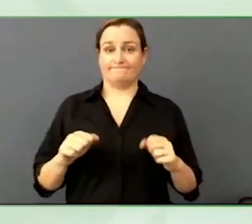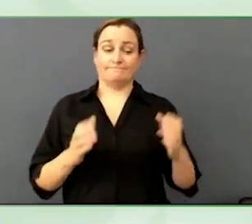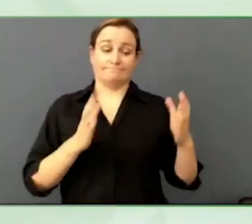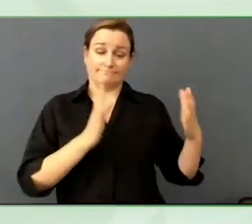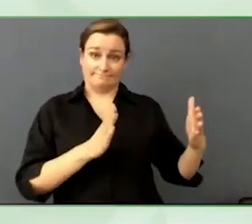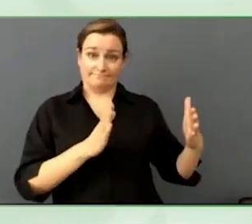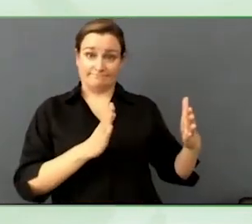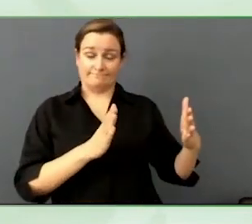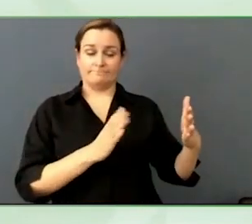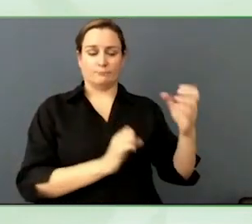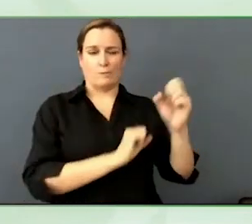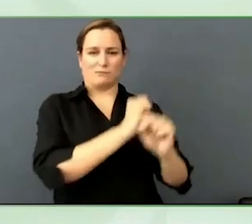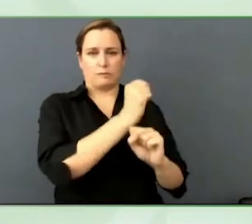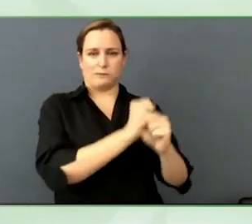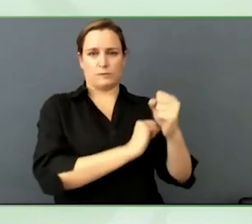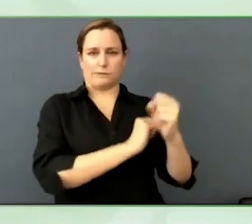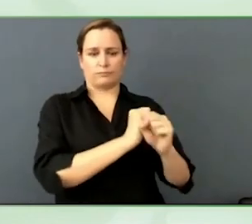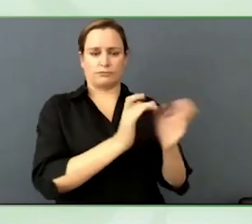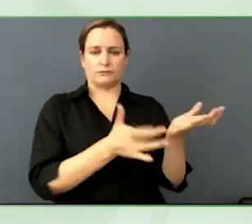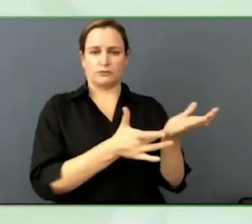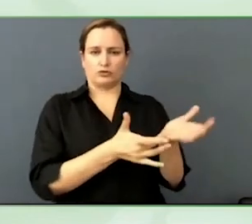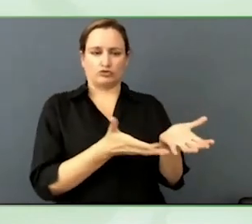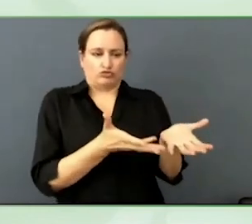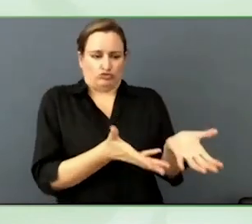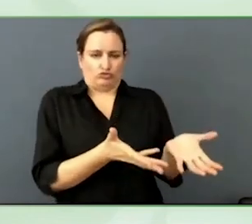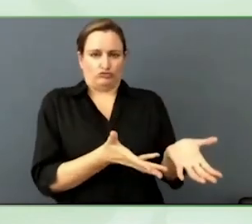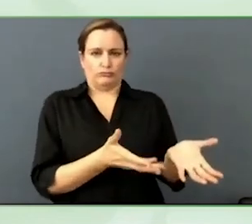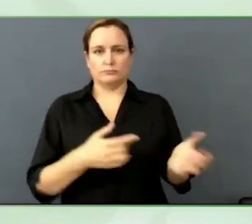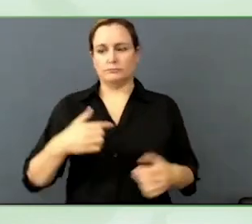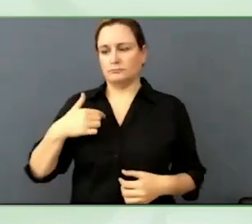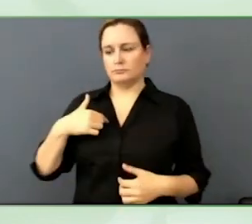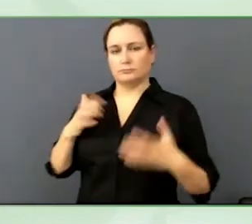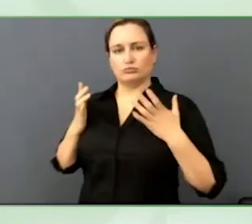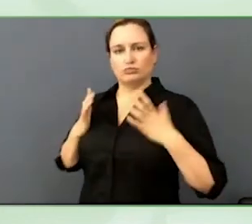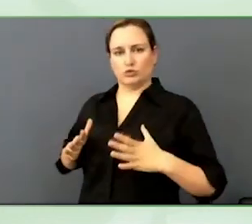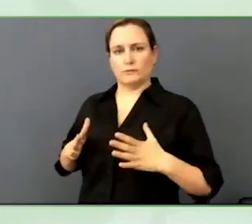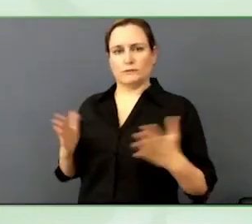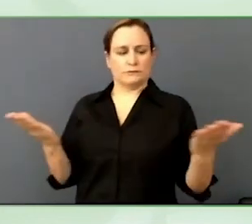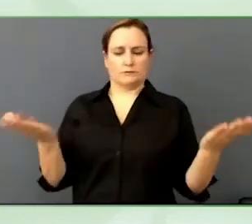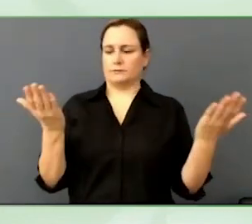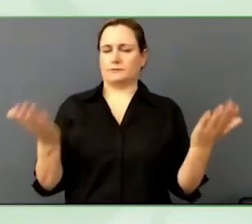And how are we all going to put them to use in ways that are